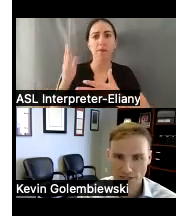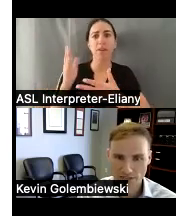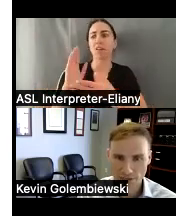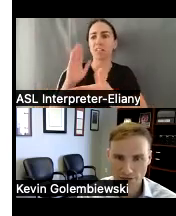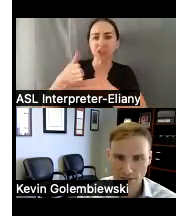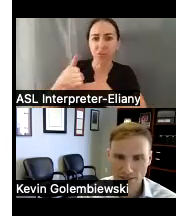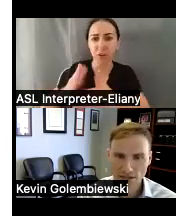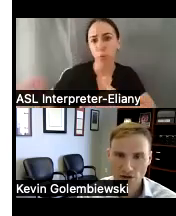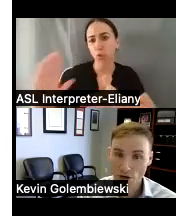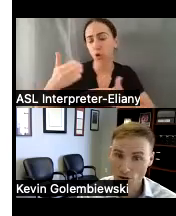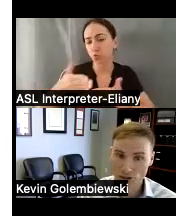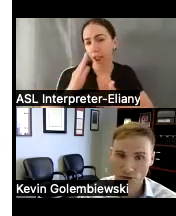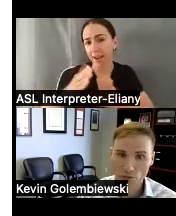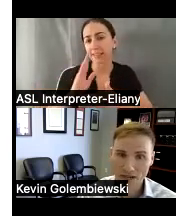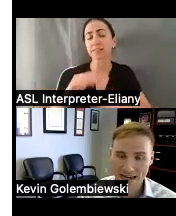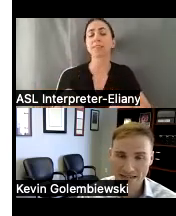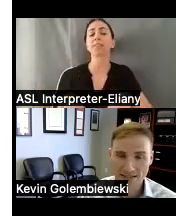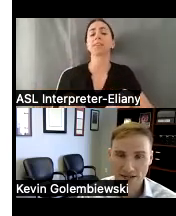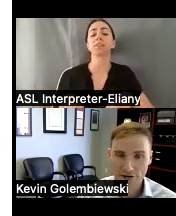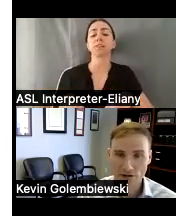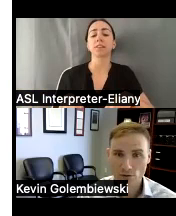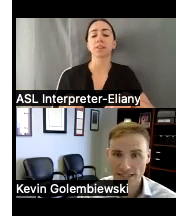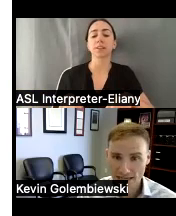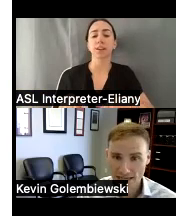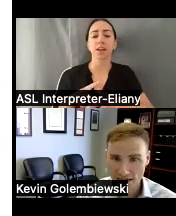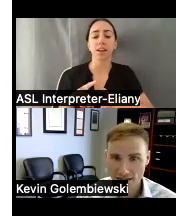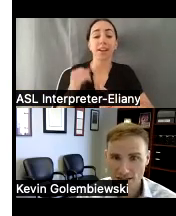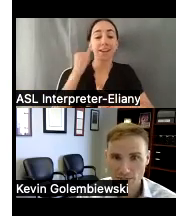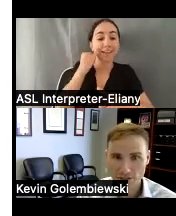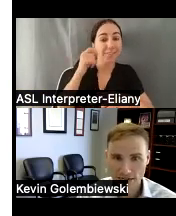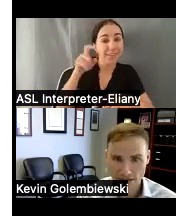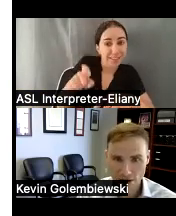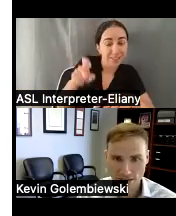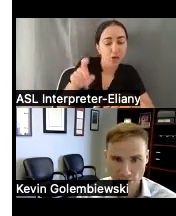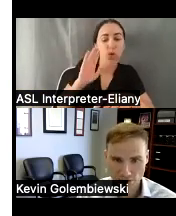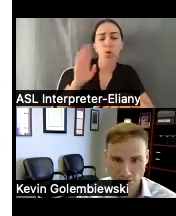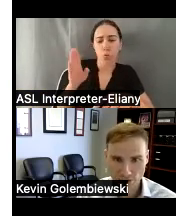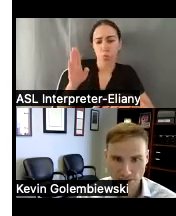with disabilities we also when necessary will litigate to protect the rights of persons with